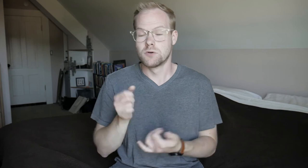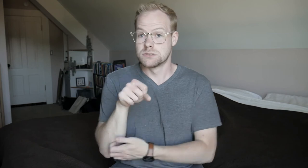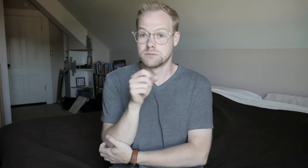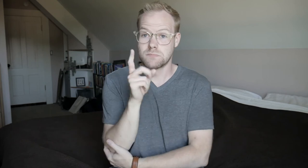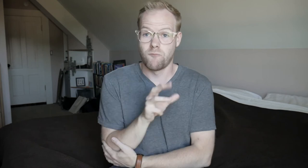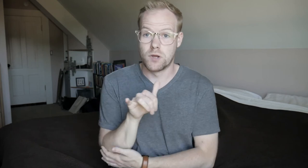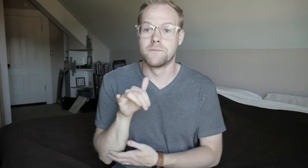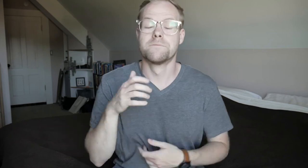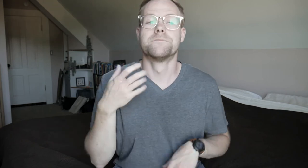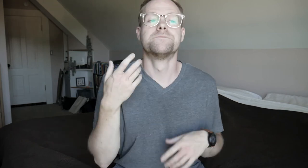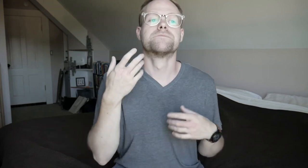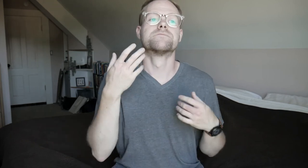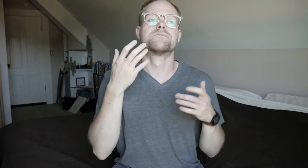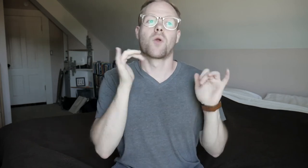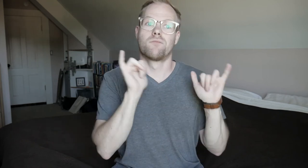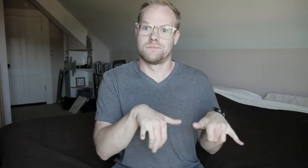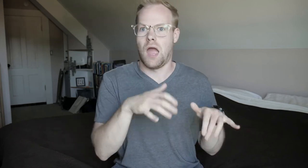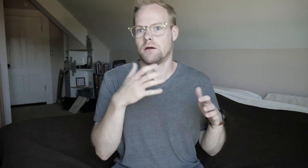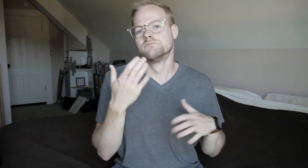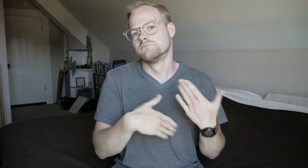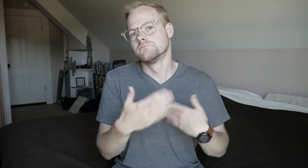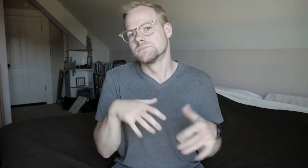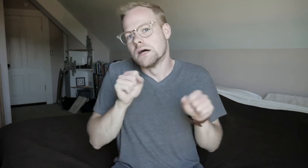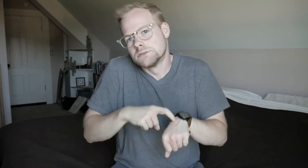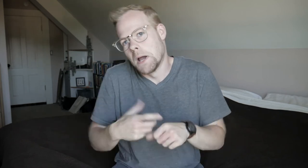Yes, halfway. So that takes time.